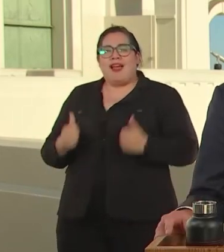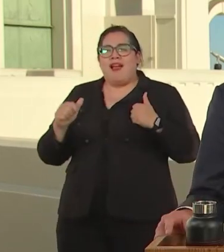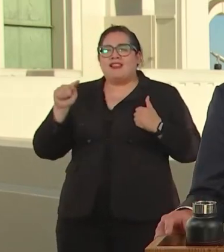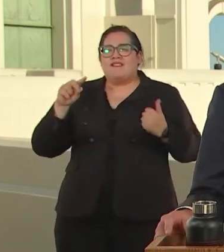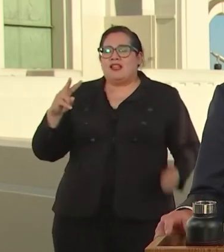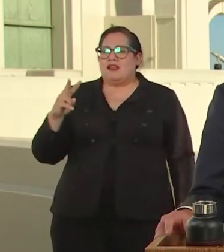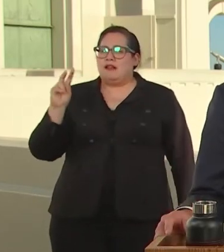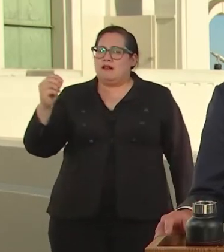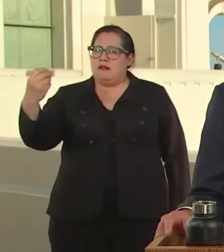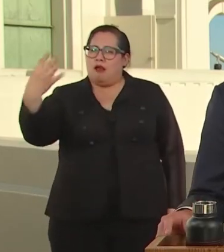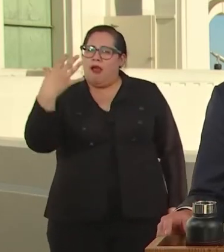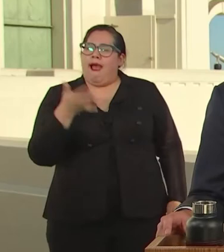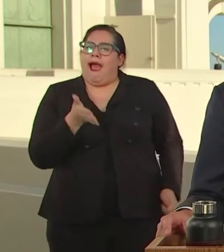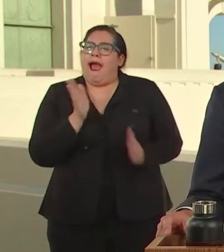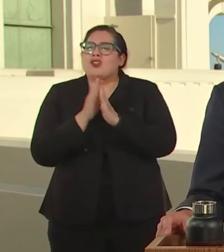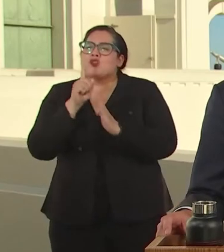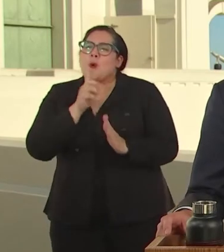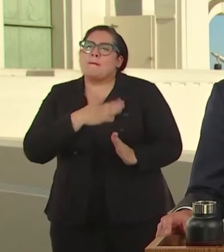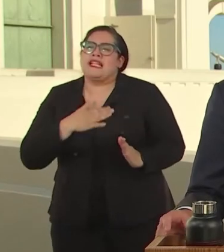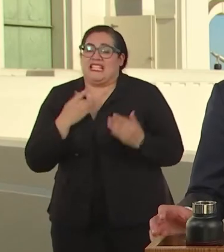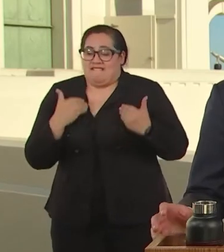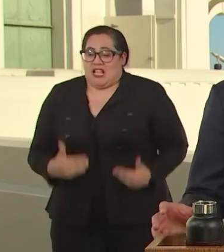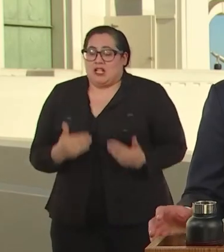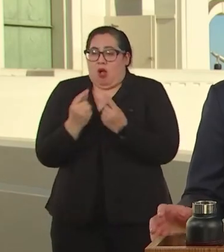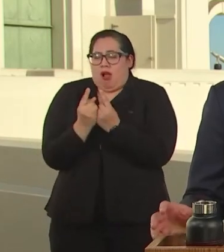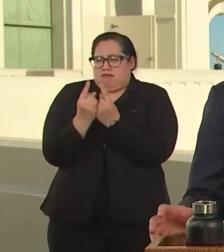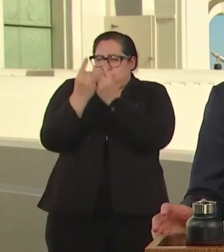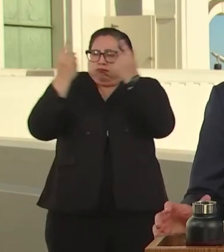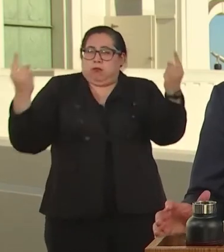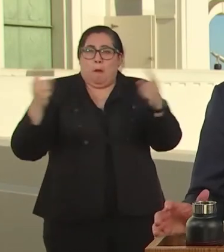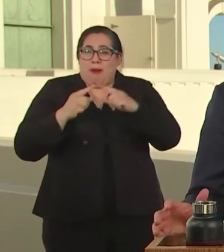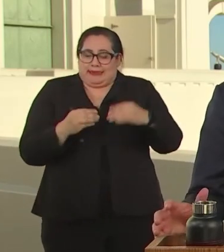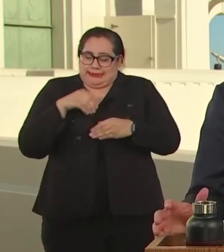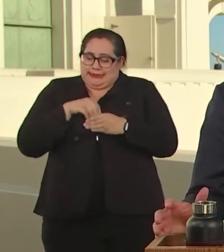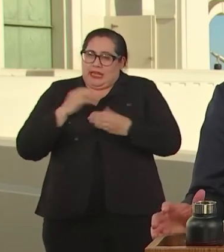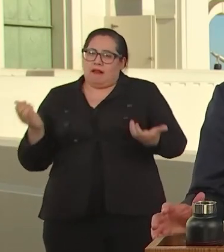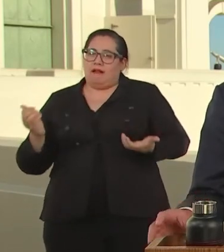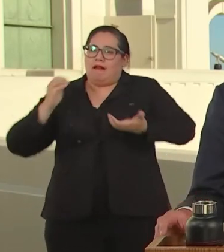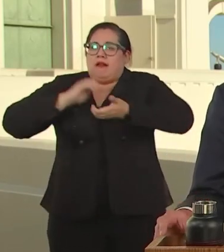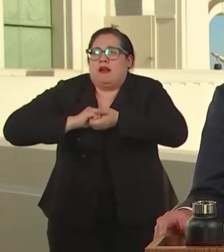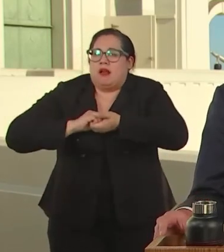TO MEET HEAD ON A NEW DEVASTATING THREAT.